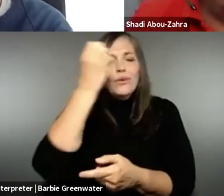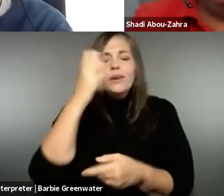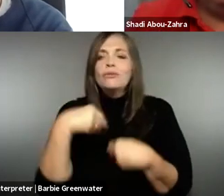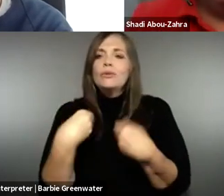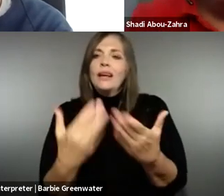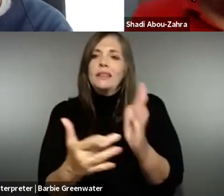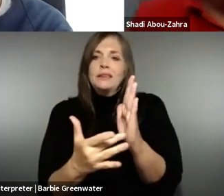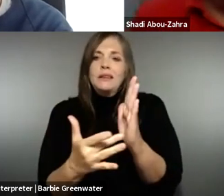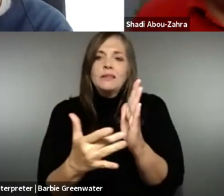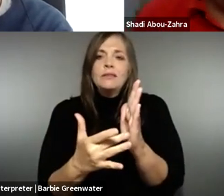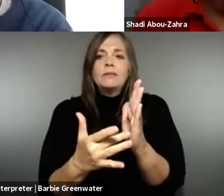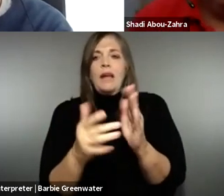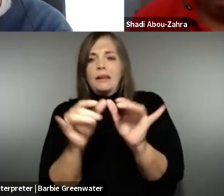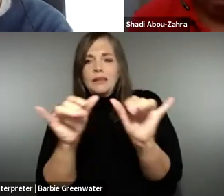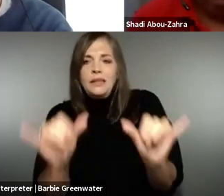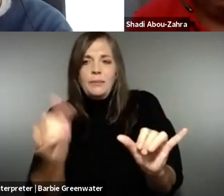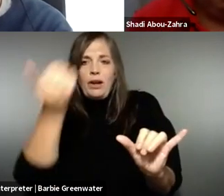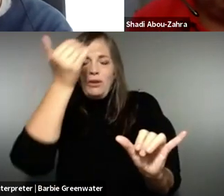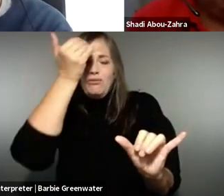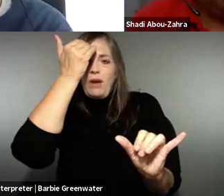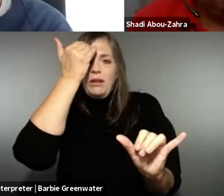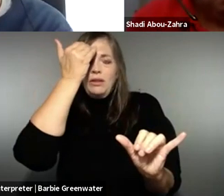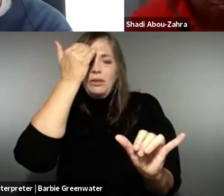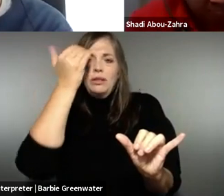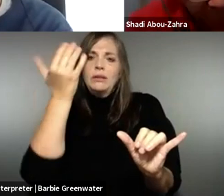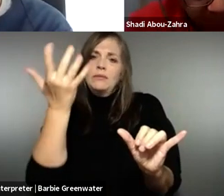of systematic knowledge about what we should